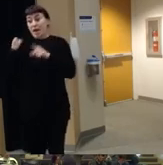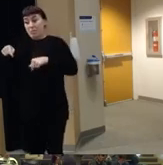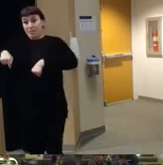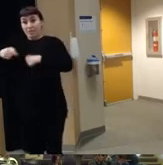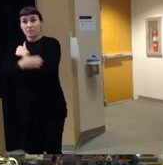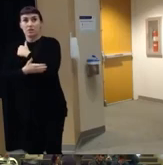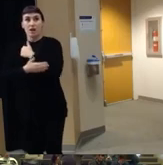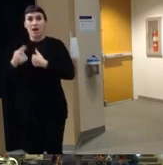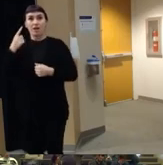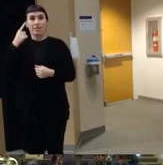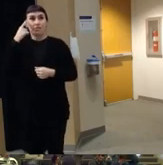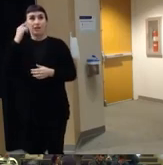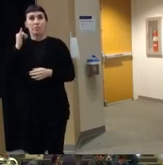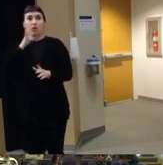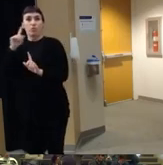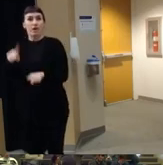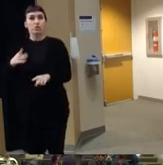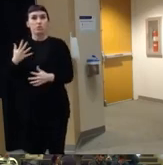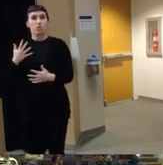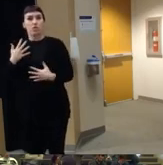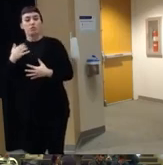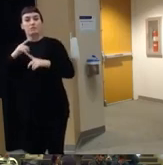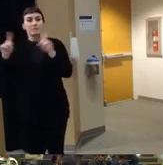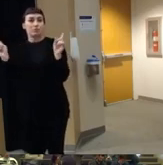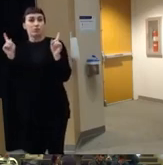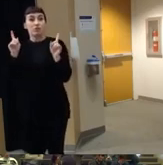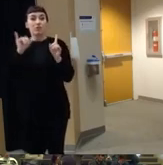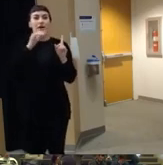know I think my reaction would have been very different um in that country it was very like